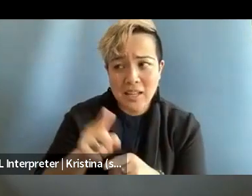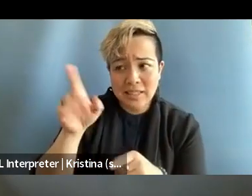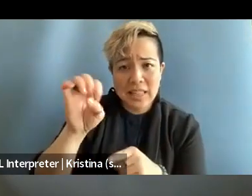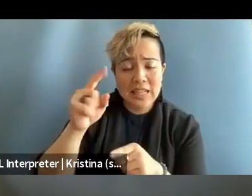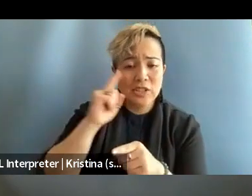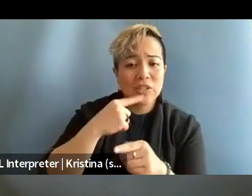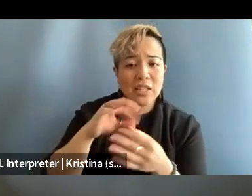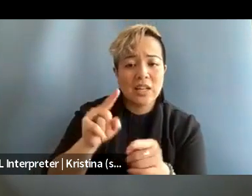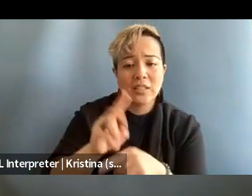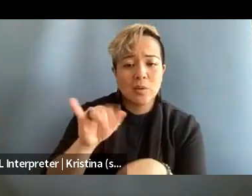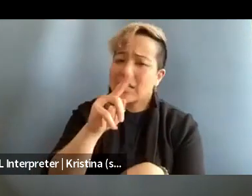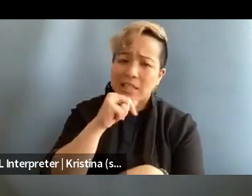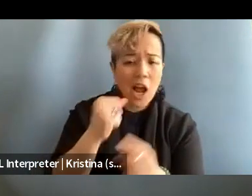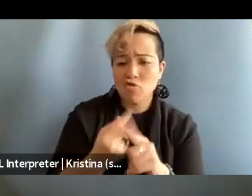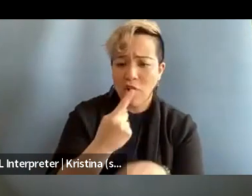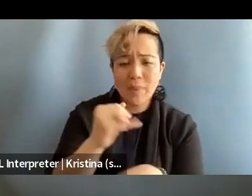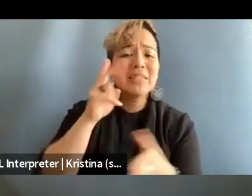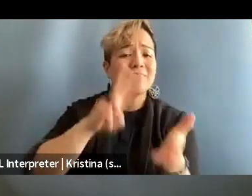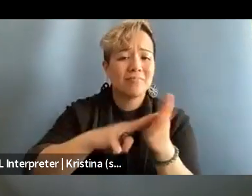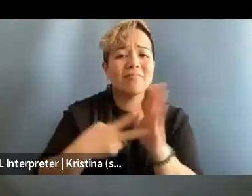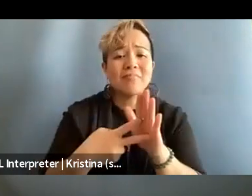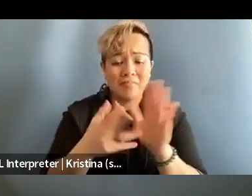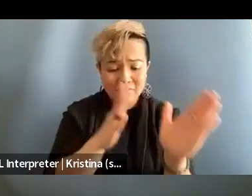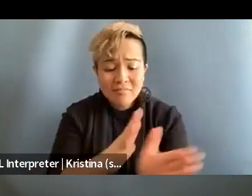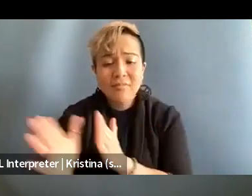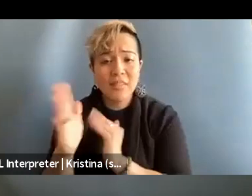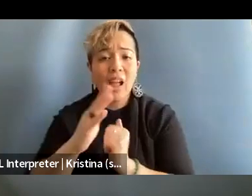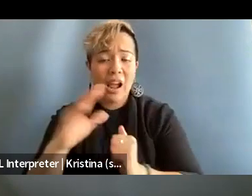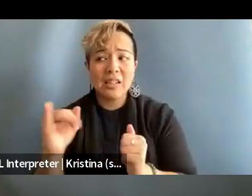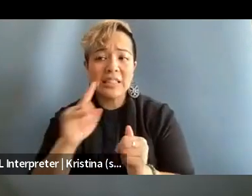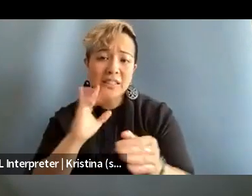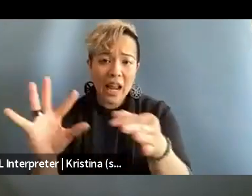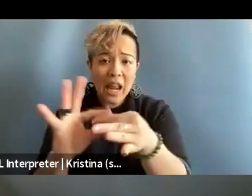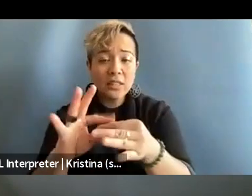it's not random, it's orchestrated, it is connected and the different tactics,